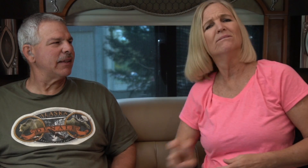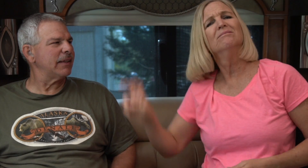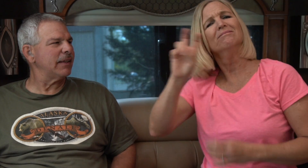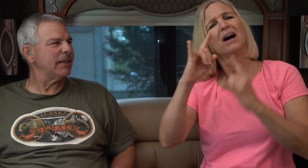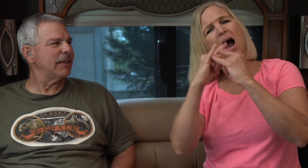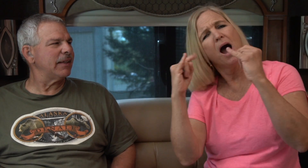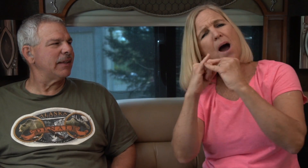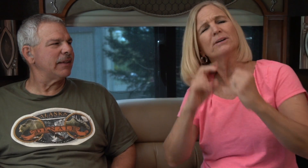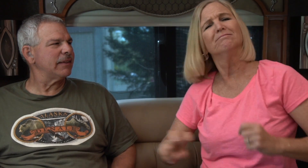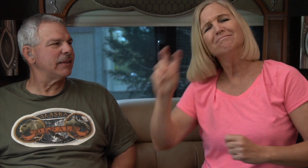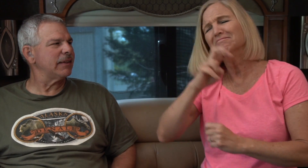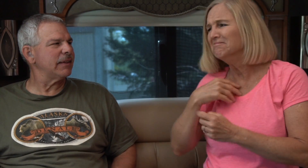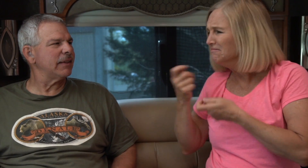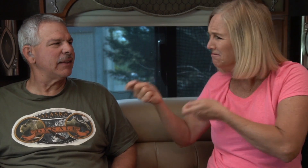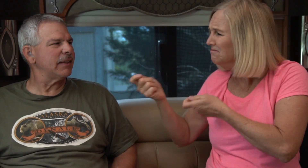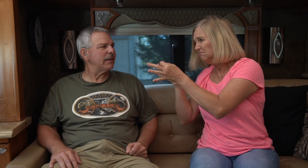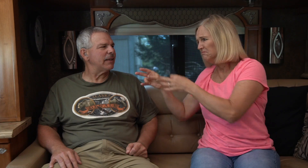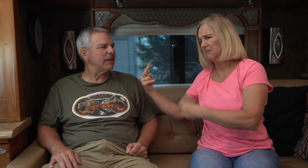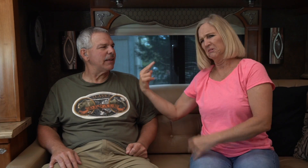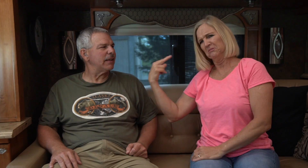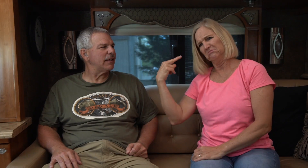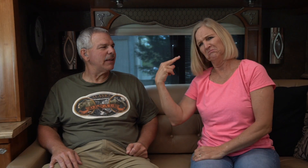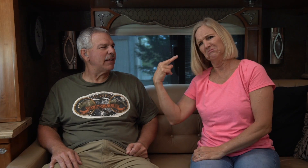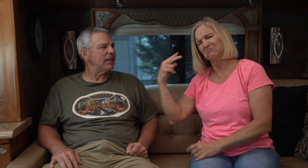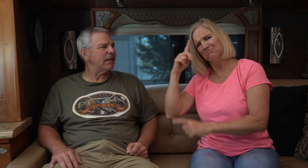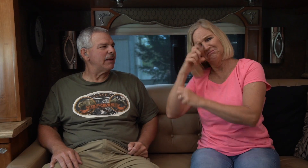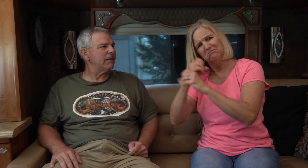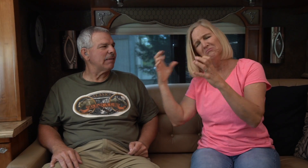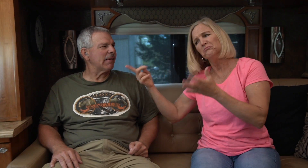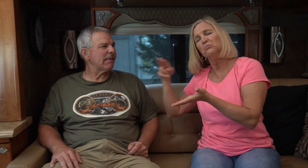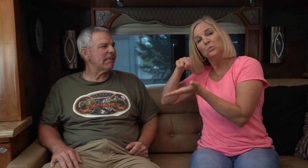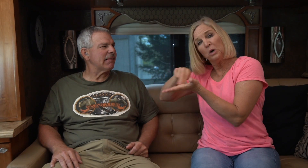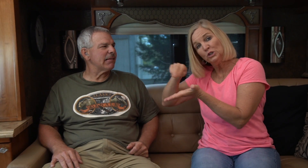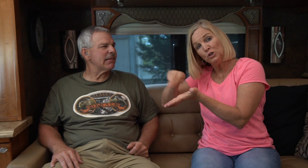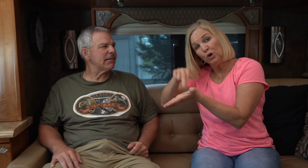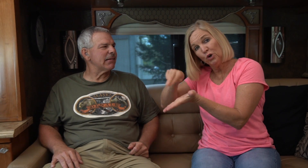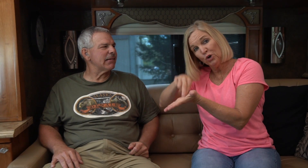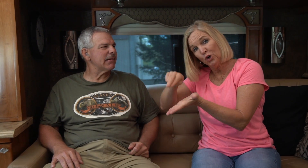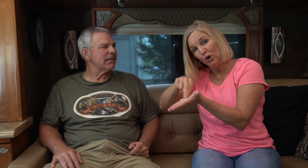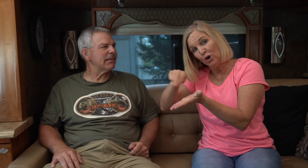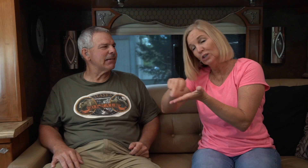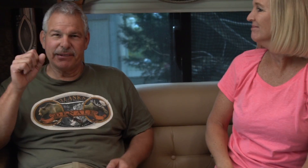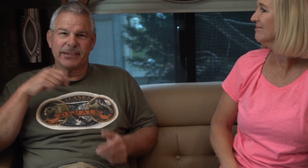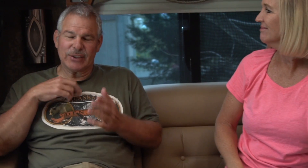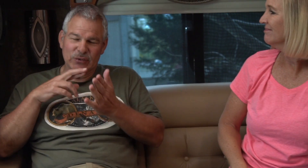love to travel and go camping. I would try to pull him into it. He wanted to know more so he did research.